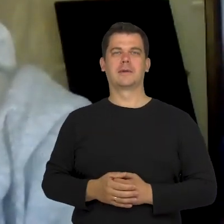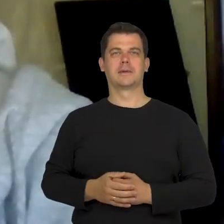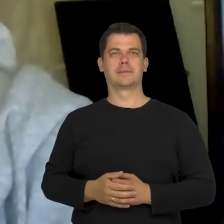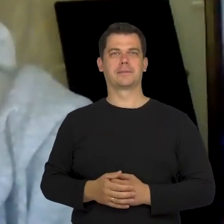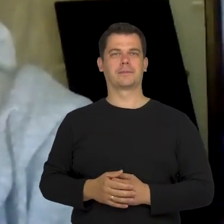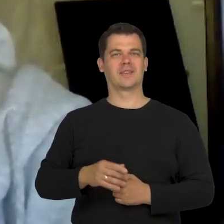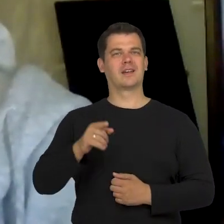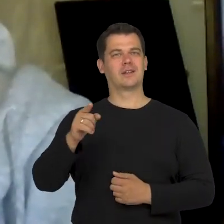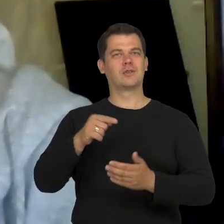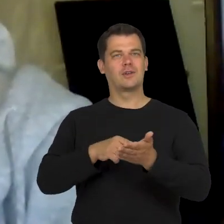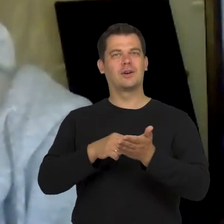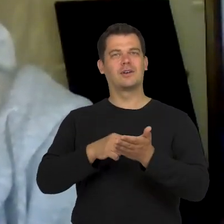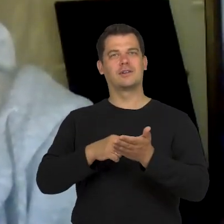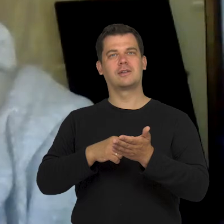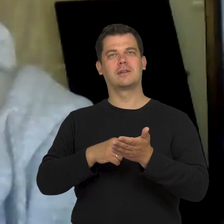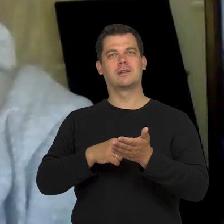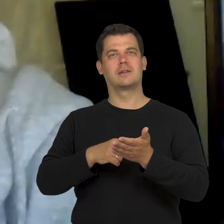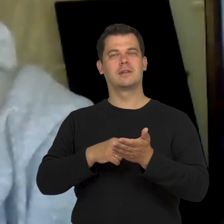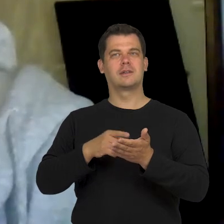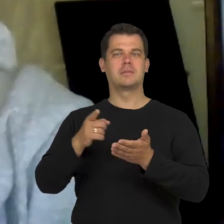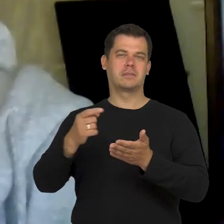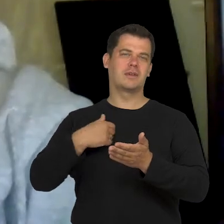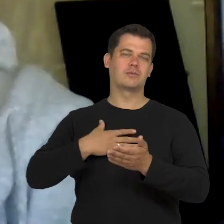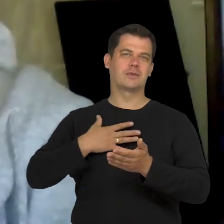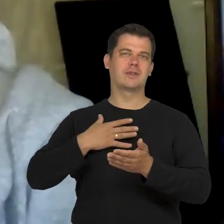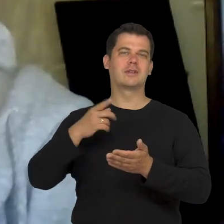And this cheers me up.